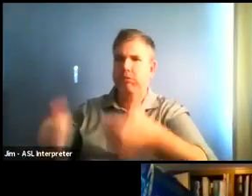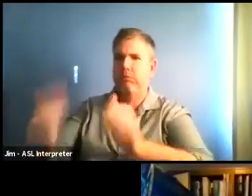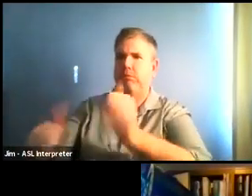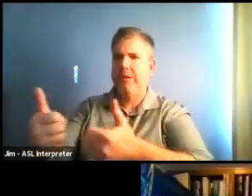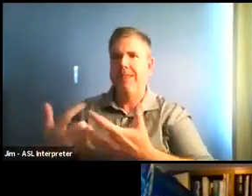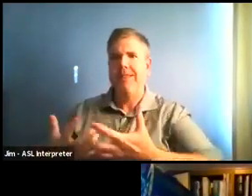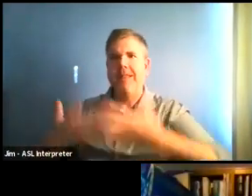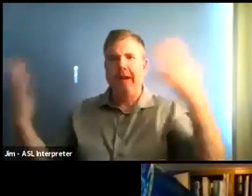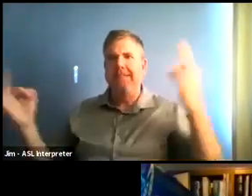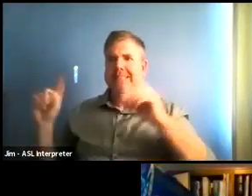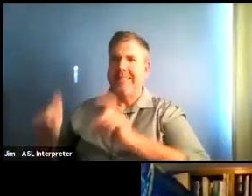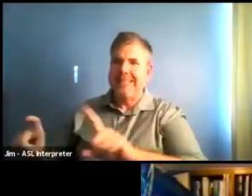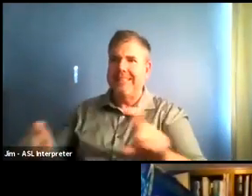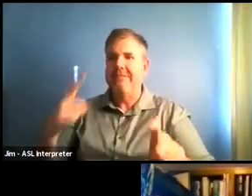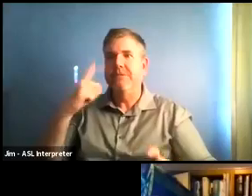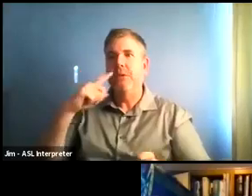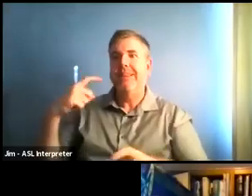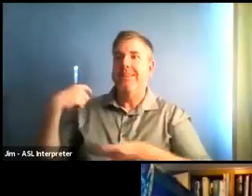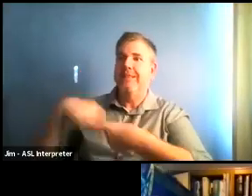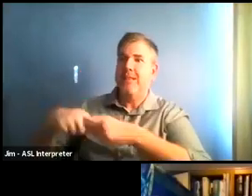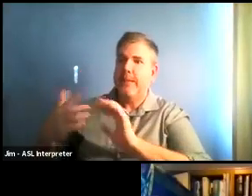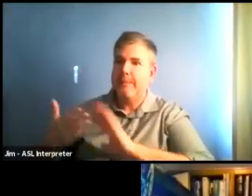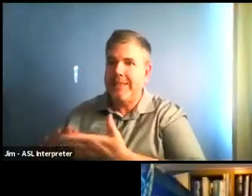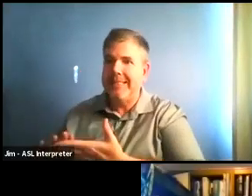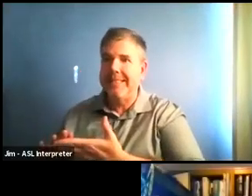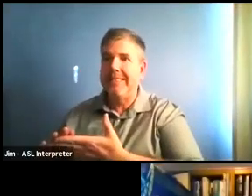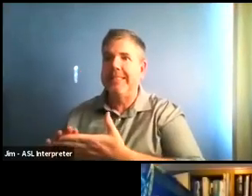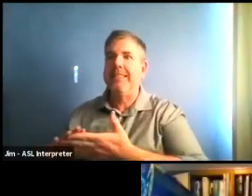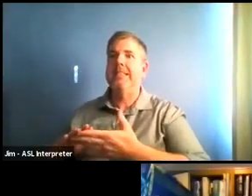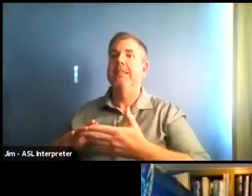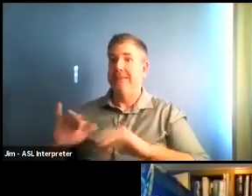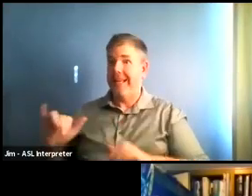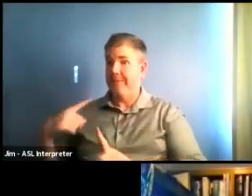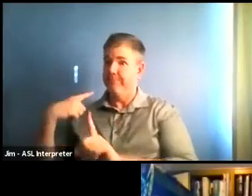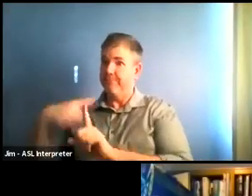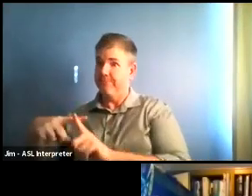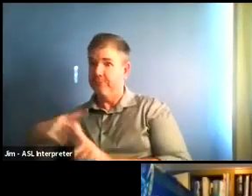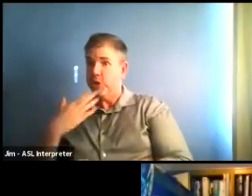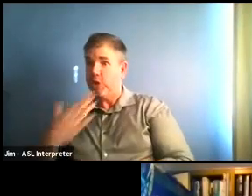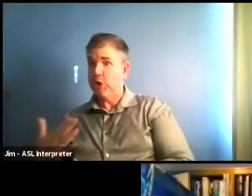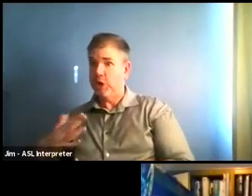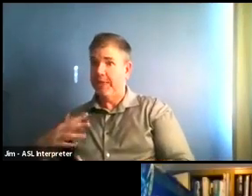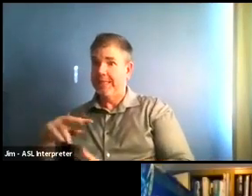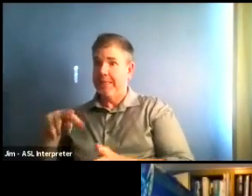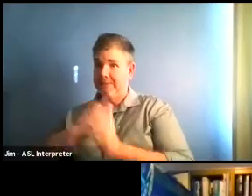finding all of our cases and getting them isolated in quarantine. It also increases our numbers.